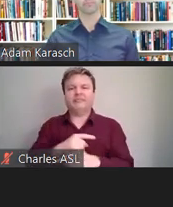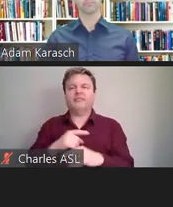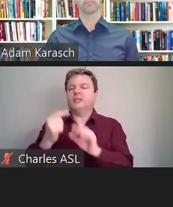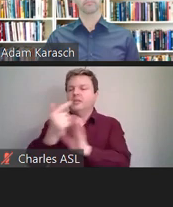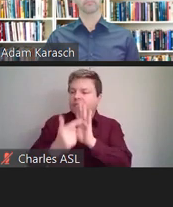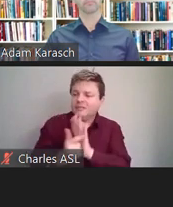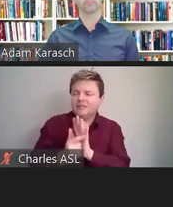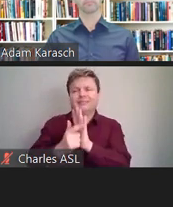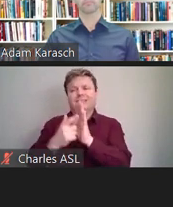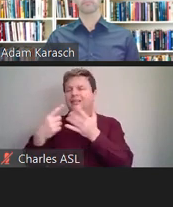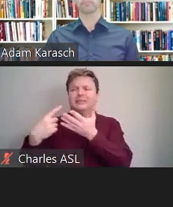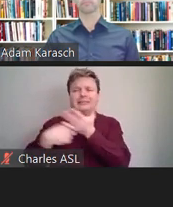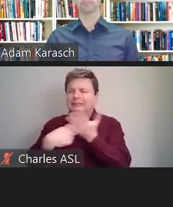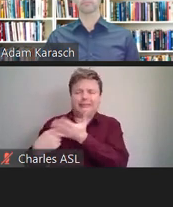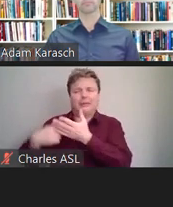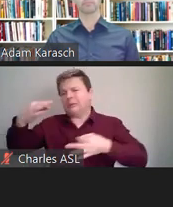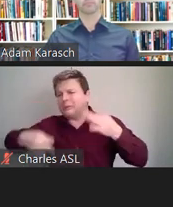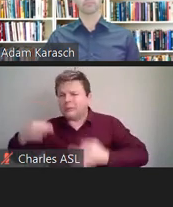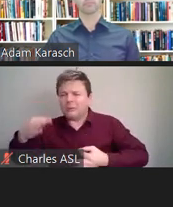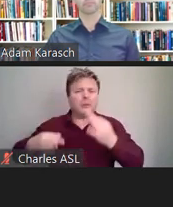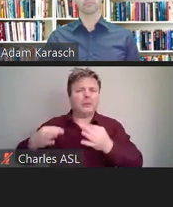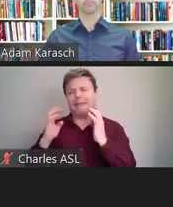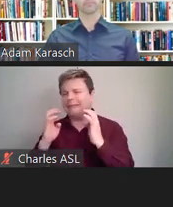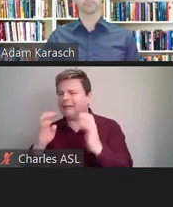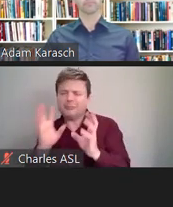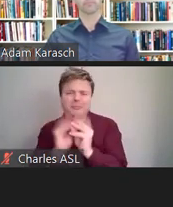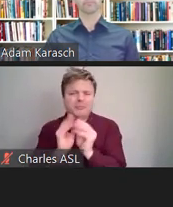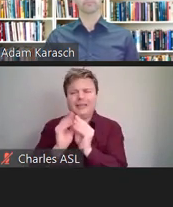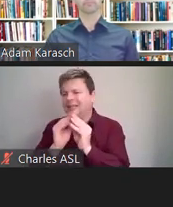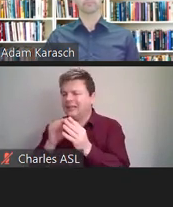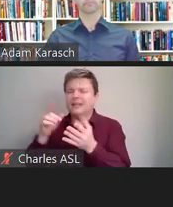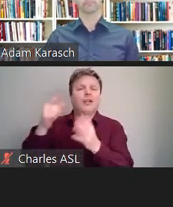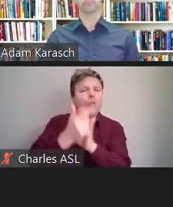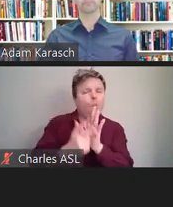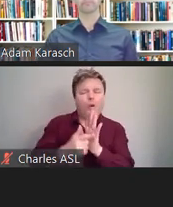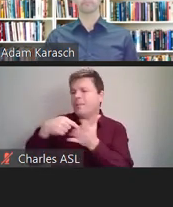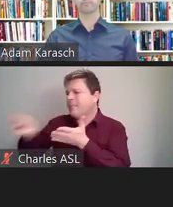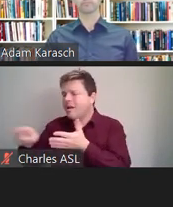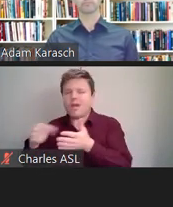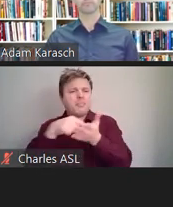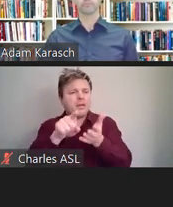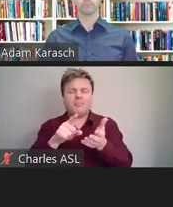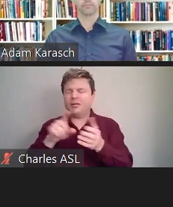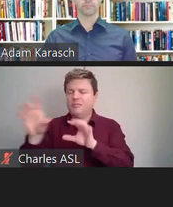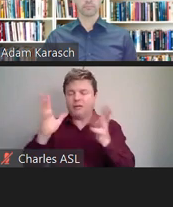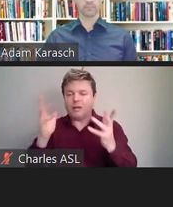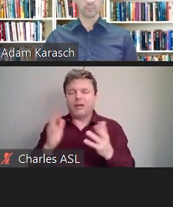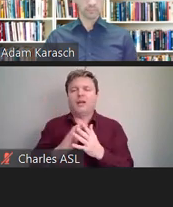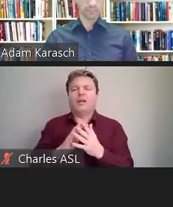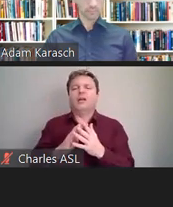and the money damages, and the attorney's fees, you probably will end up having to provide